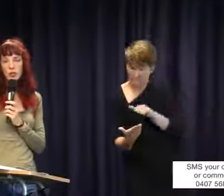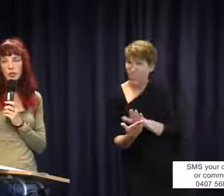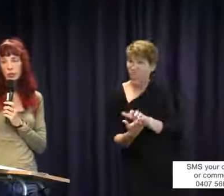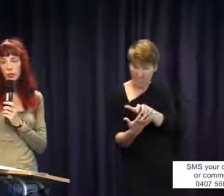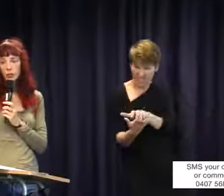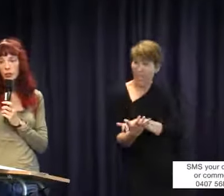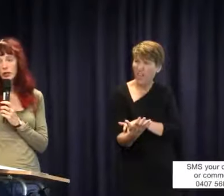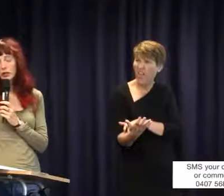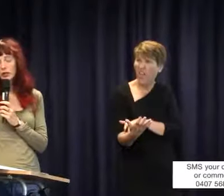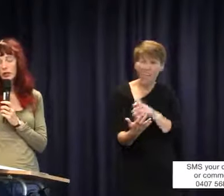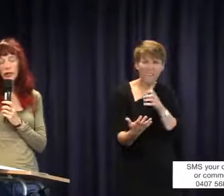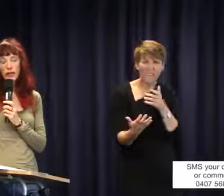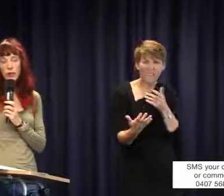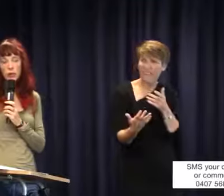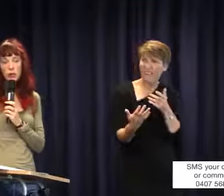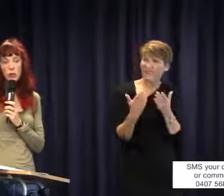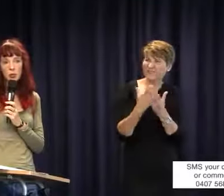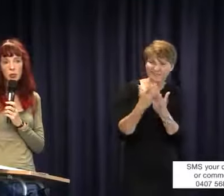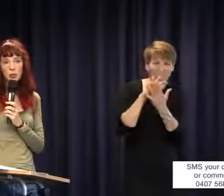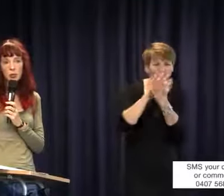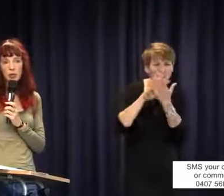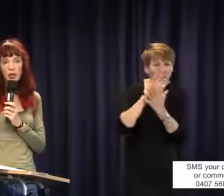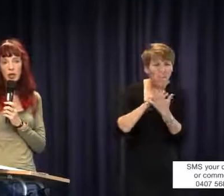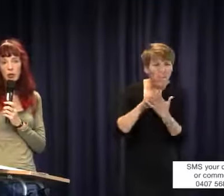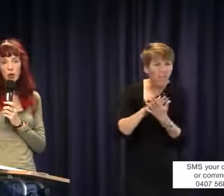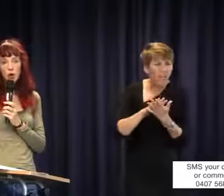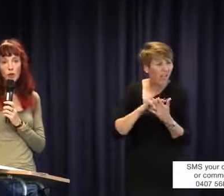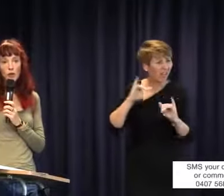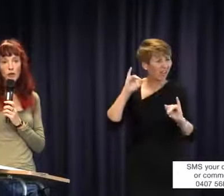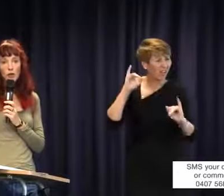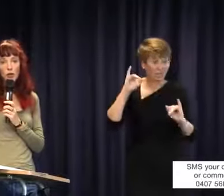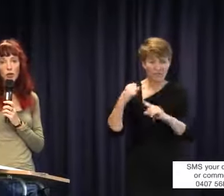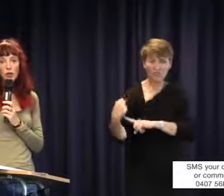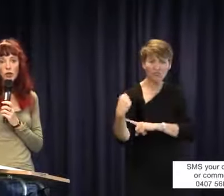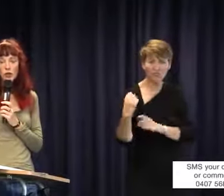to deaf people and other kids with disabilities. There was no mention of the law itself, so